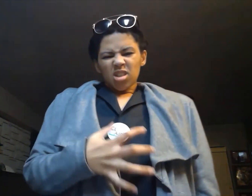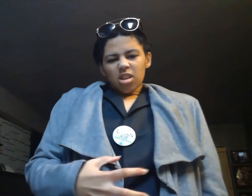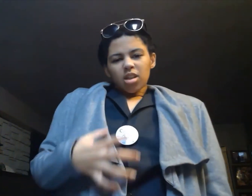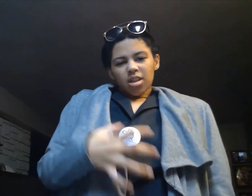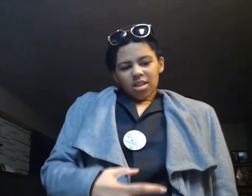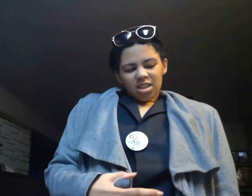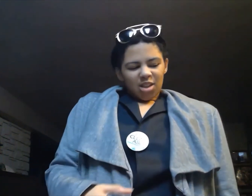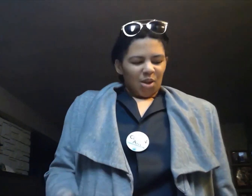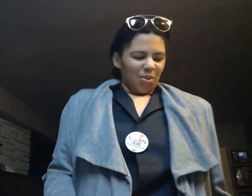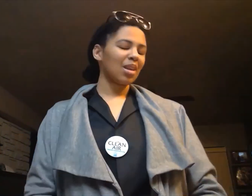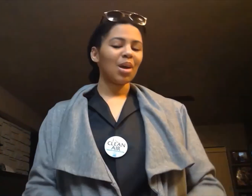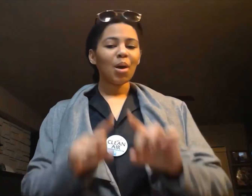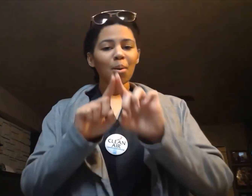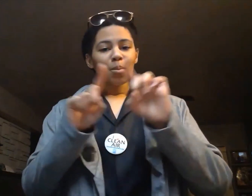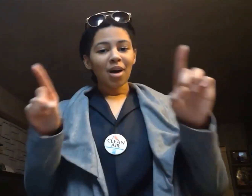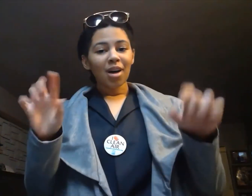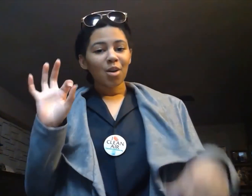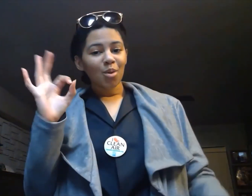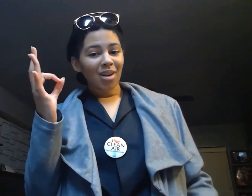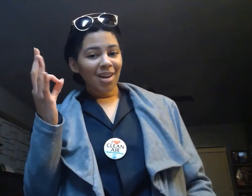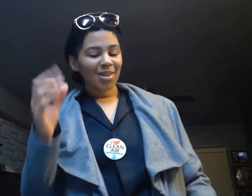Then you're disgusted But okay?